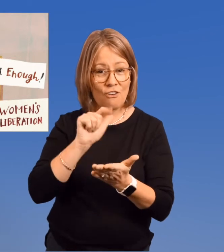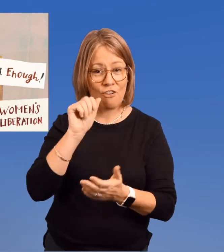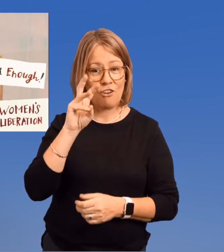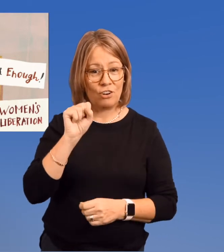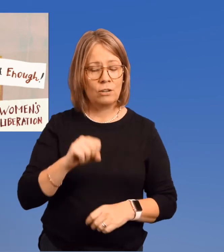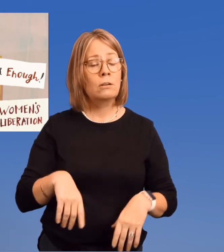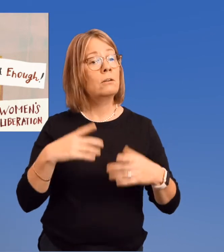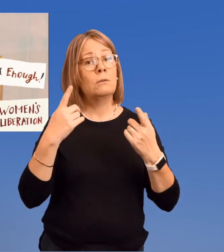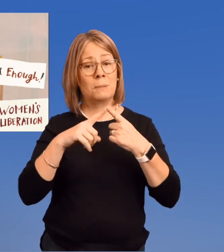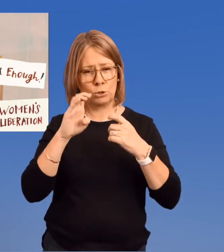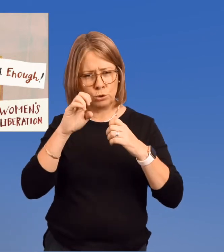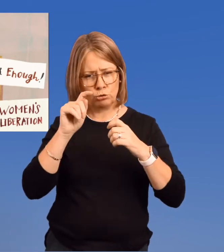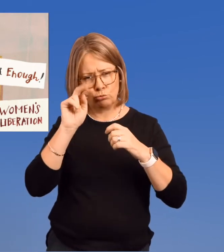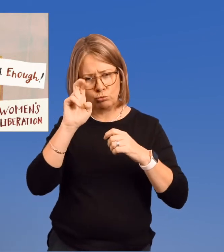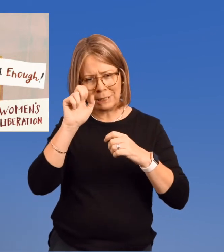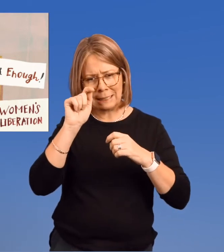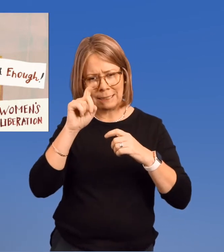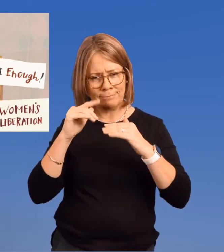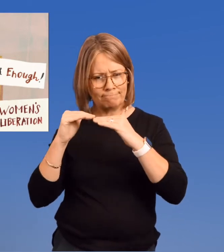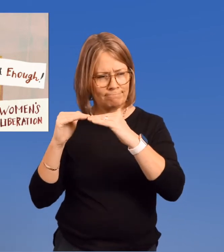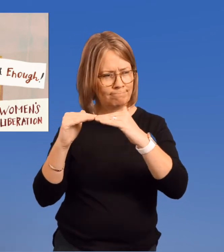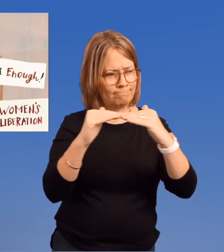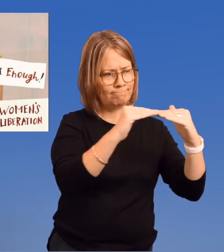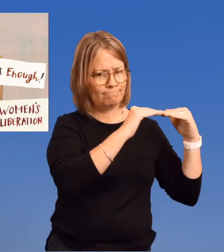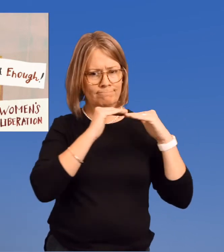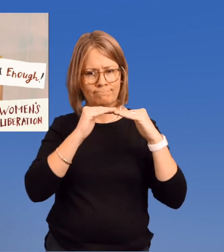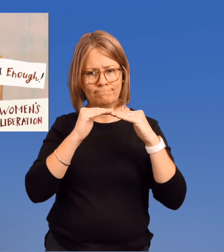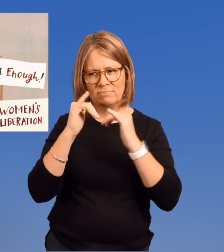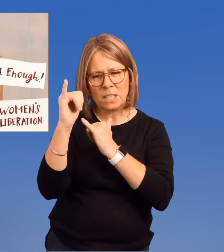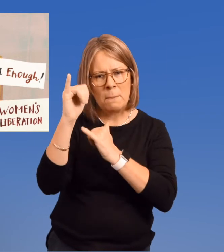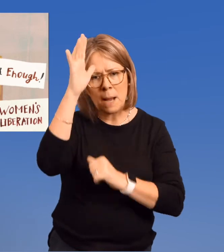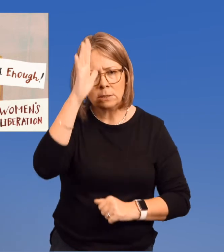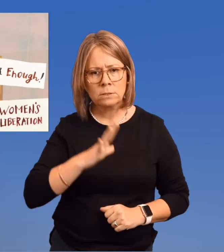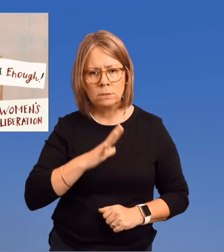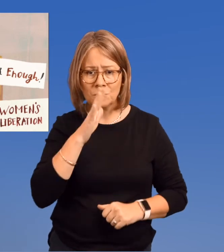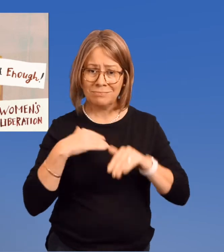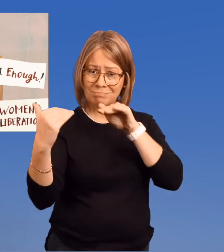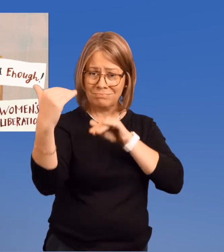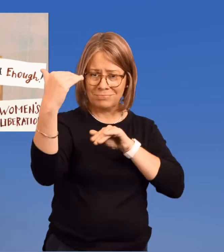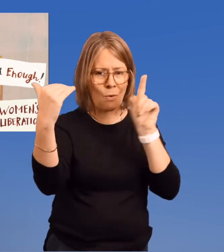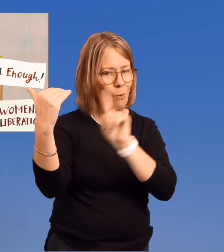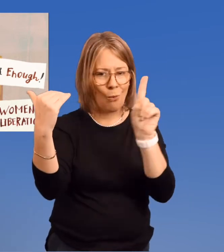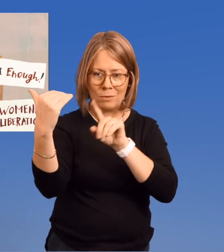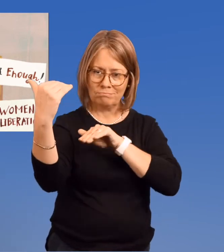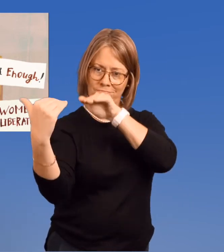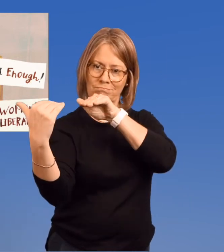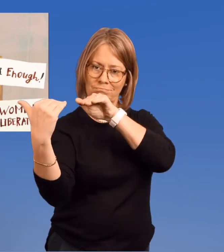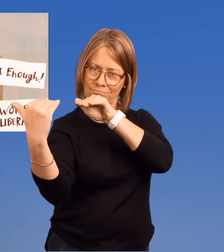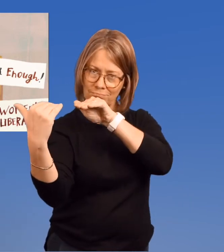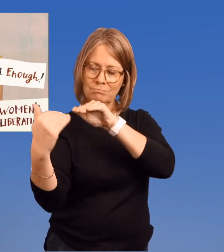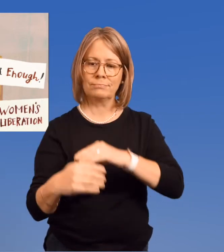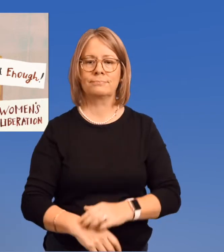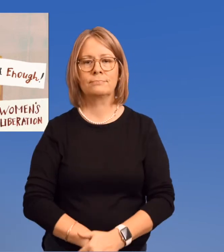of the laws, to be treated as equal to men.